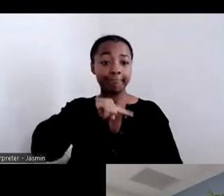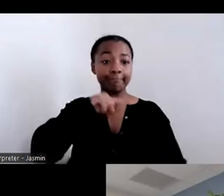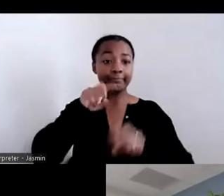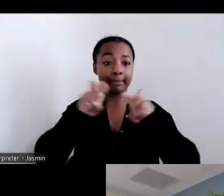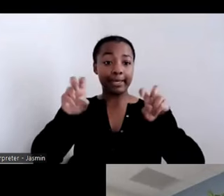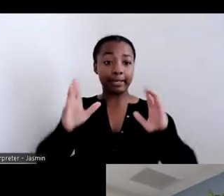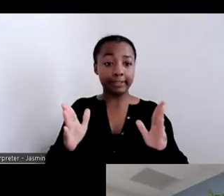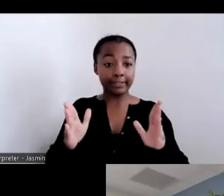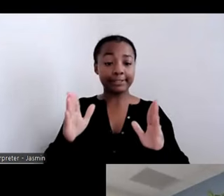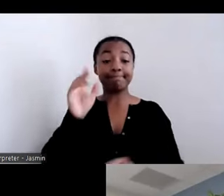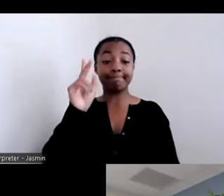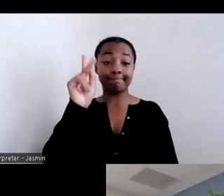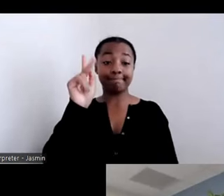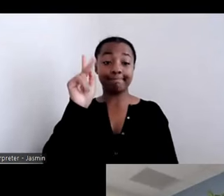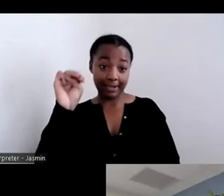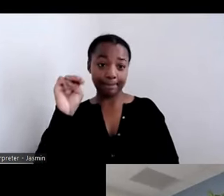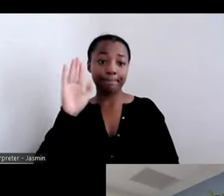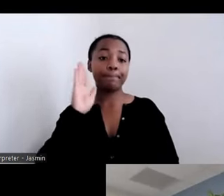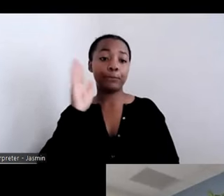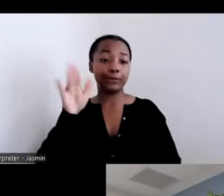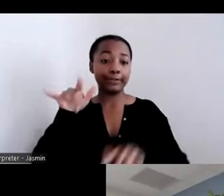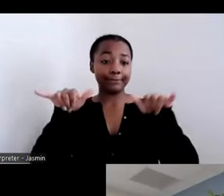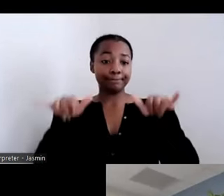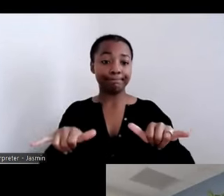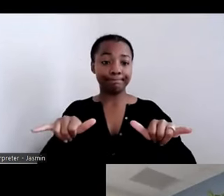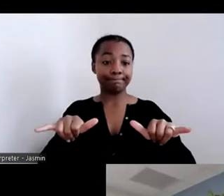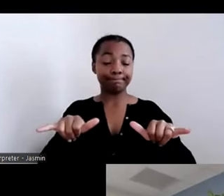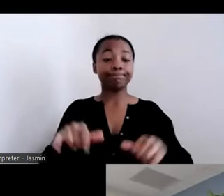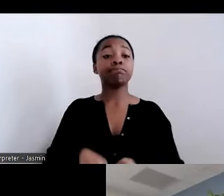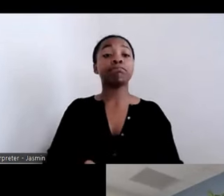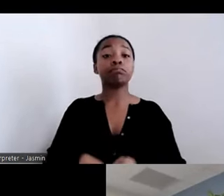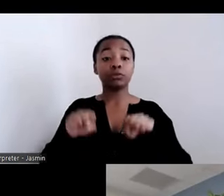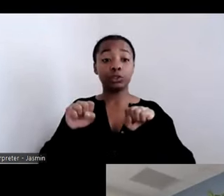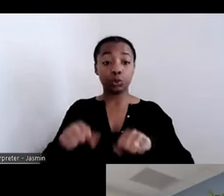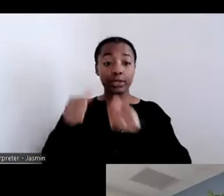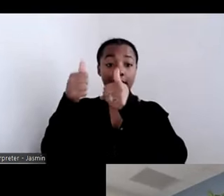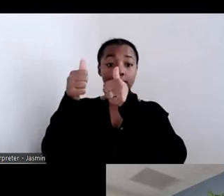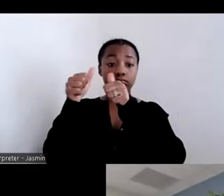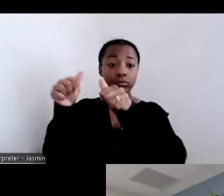going to be staying on, you can be sure to post your questions too in the Q&A